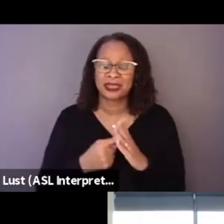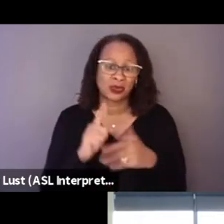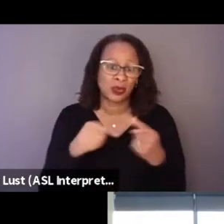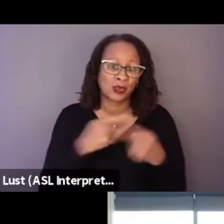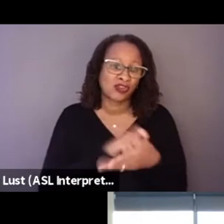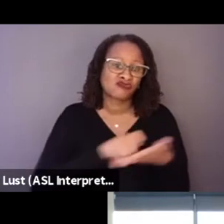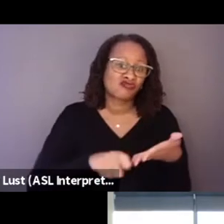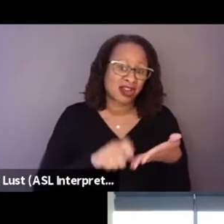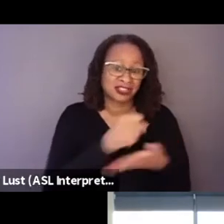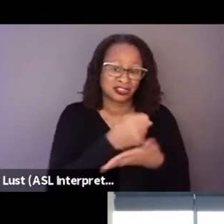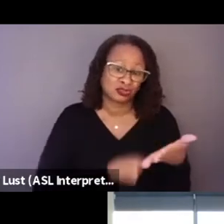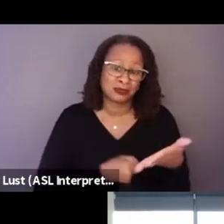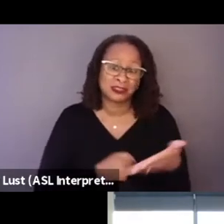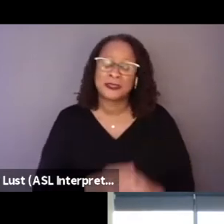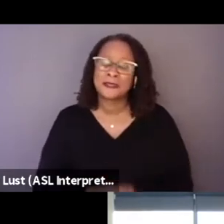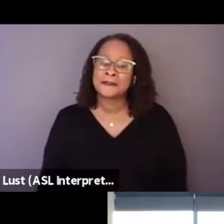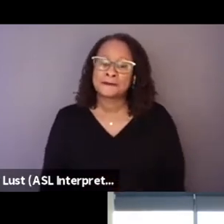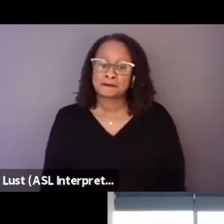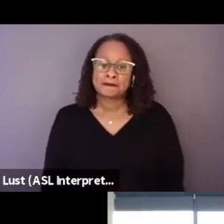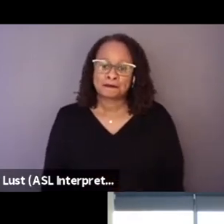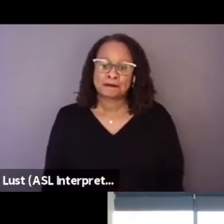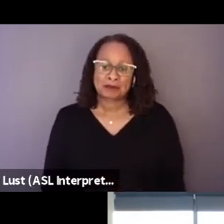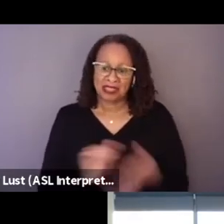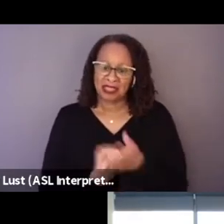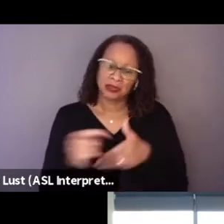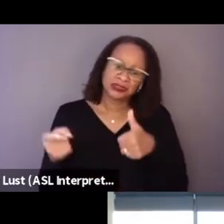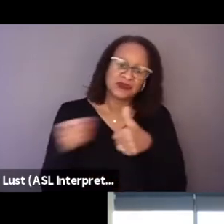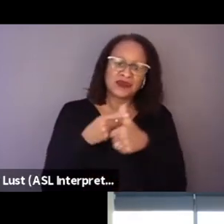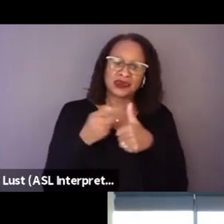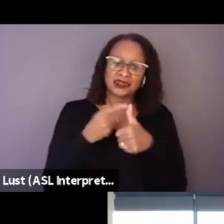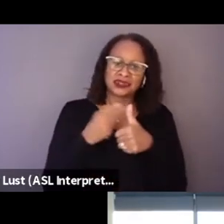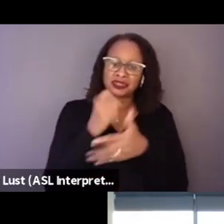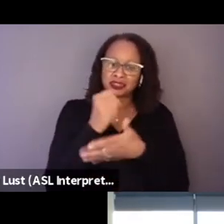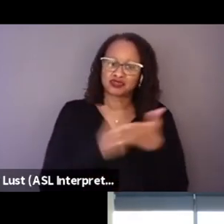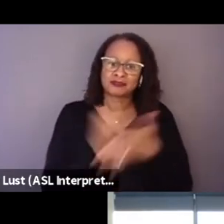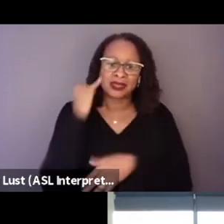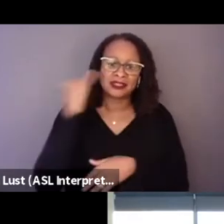like that was one of the first script ideas that I had.